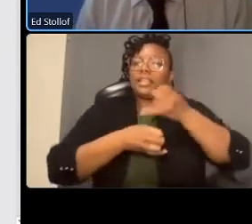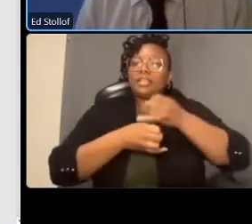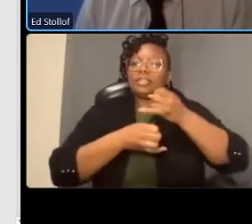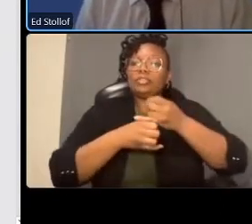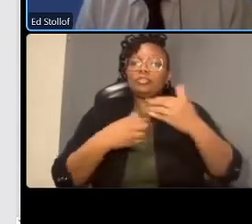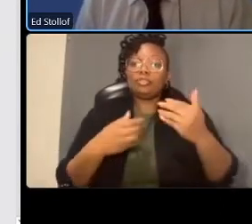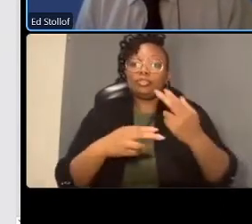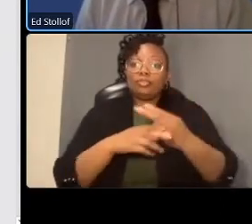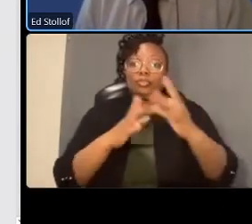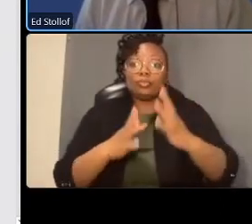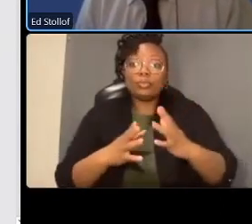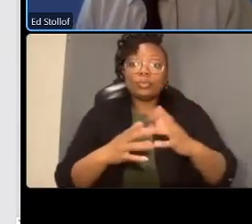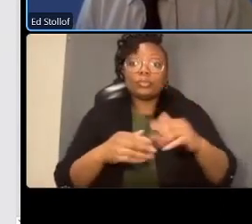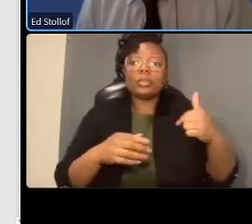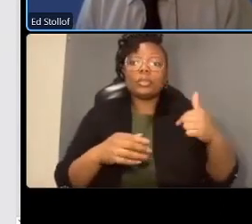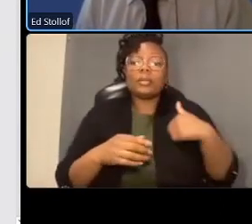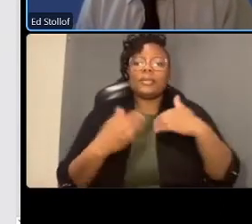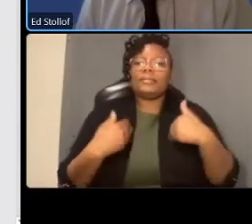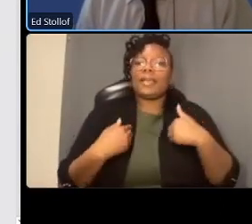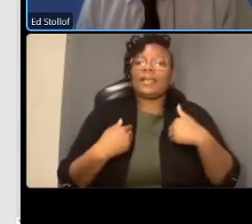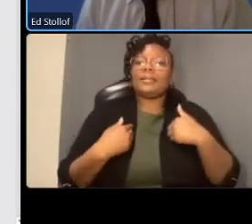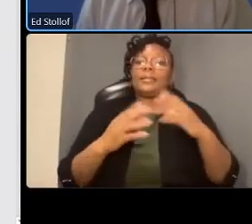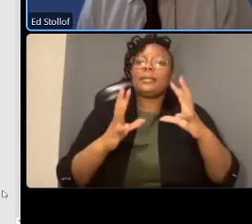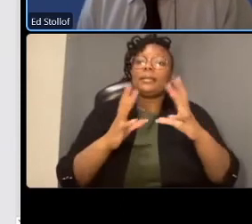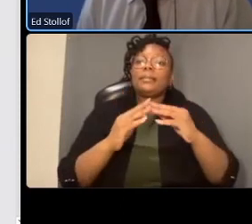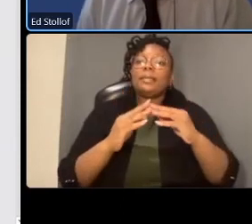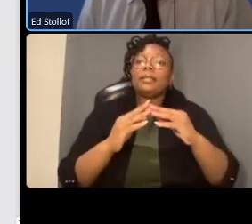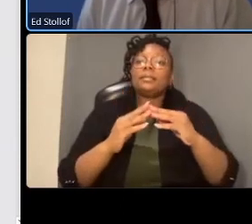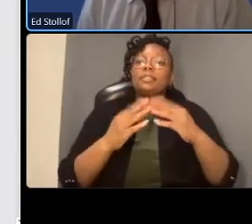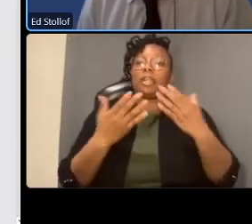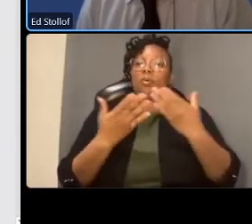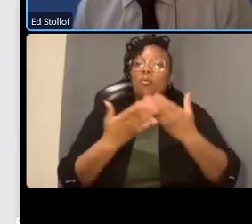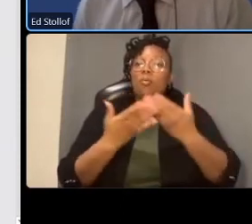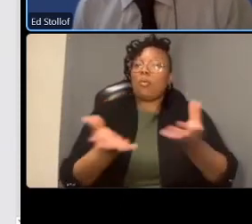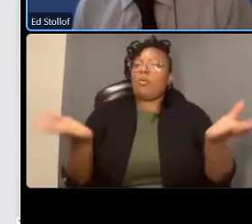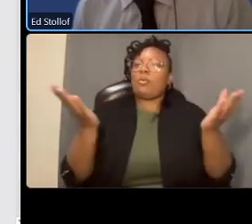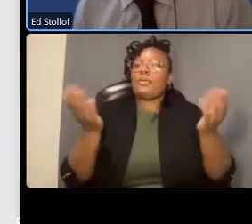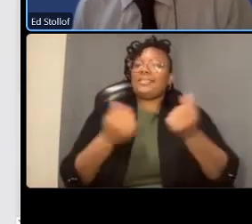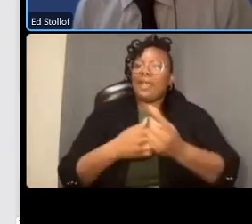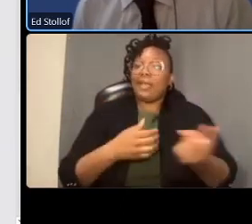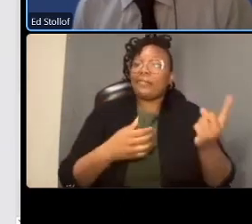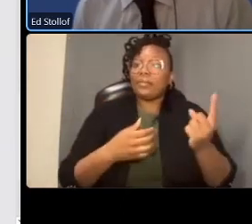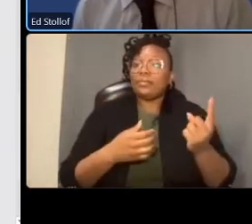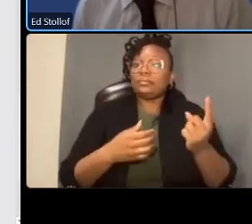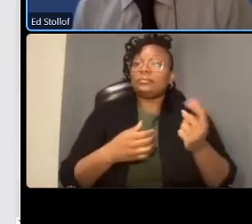uh and we've used many modalities to get people to those meetings and i think we've been successful